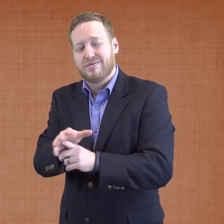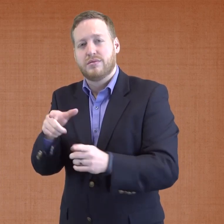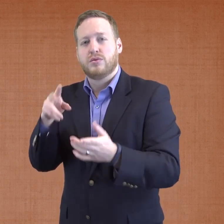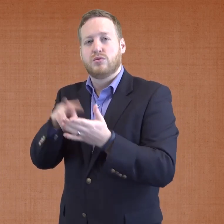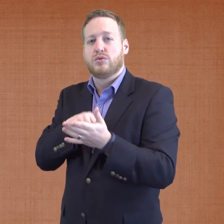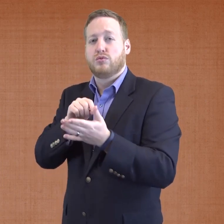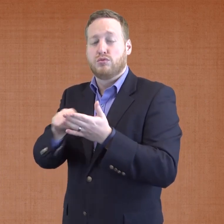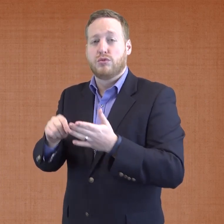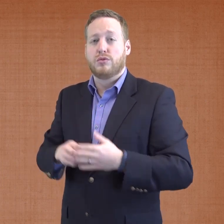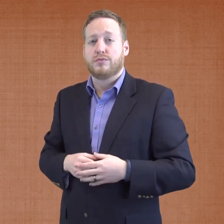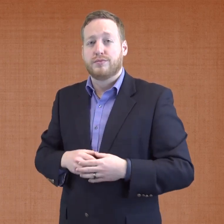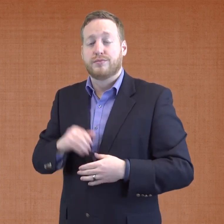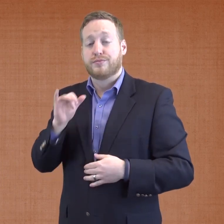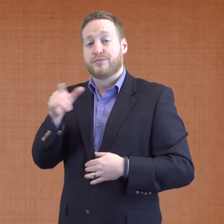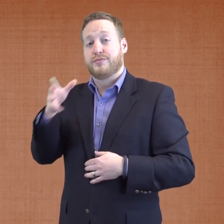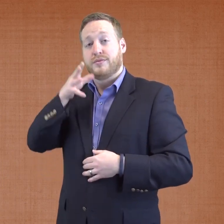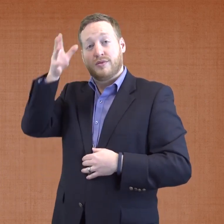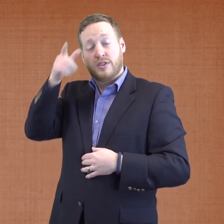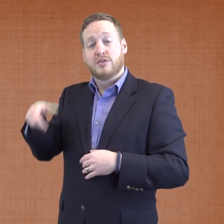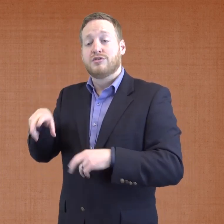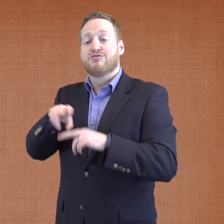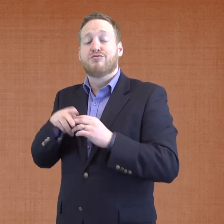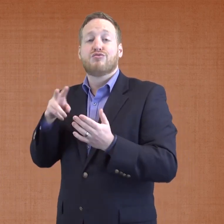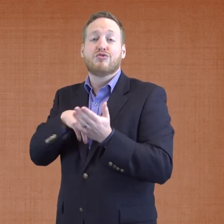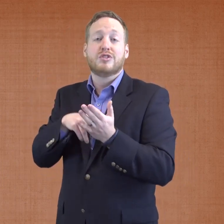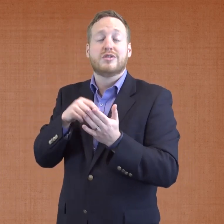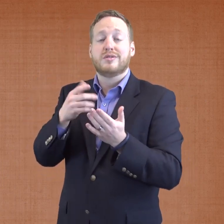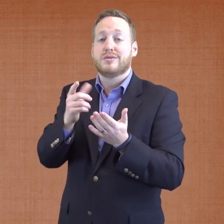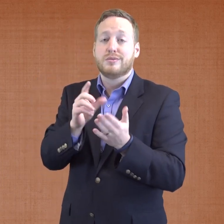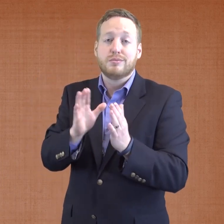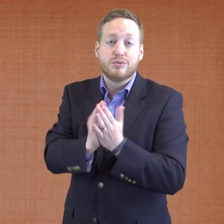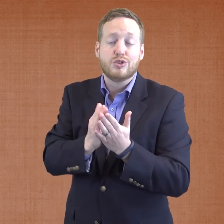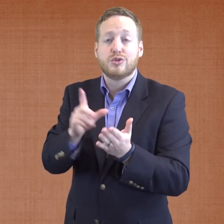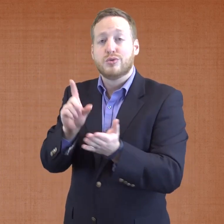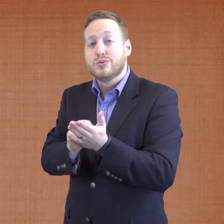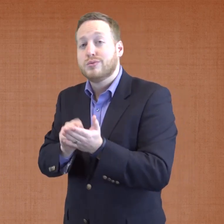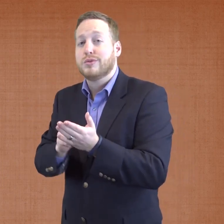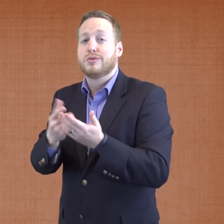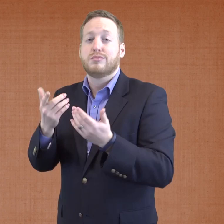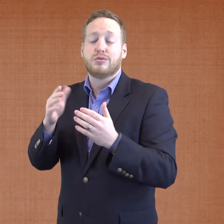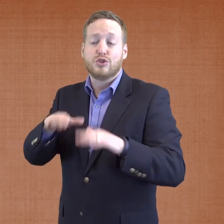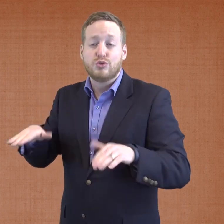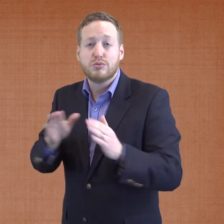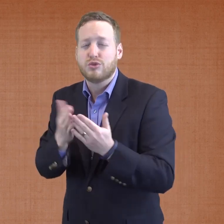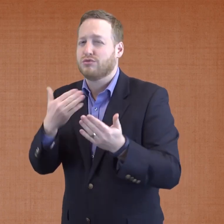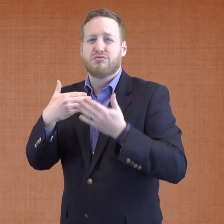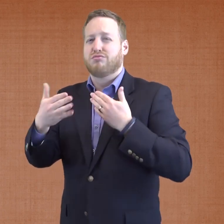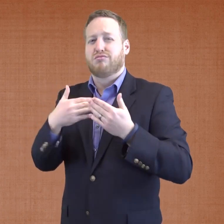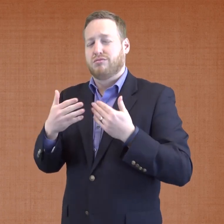literacy. Also, parents should read with their children often, regardless of what they are reading, so they